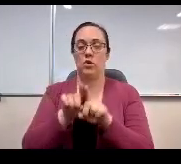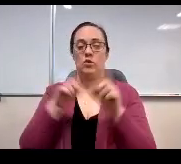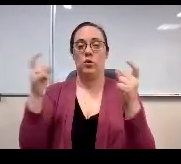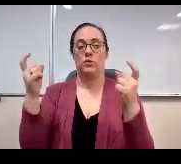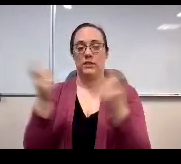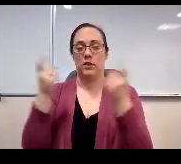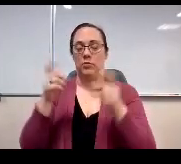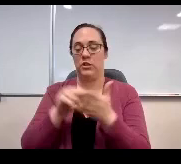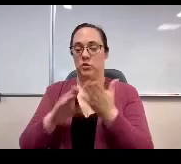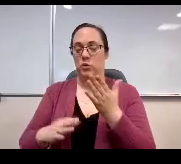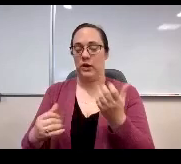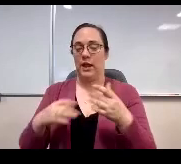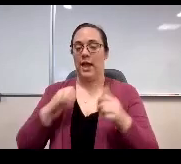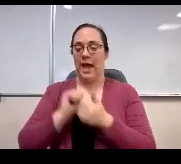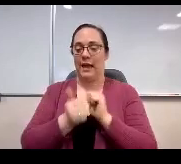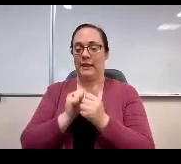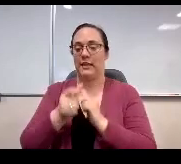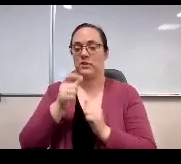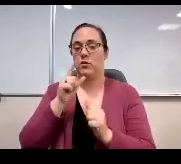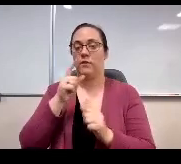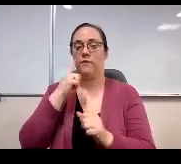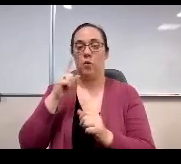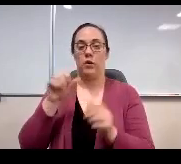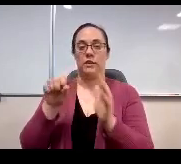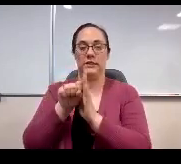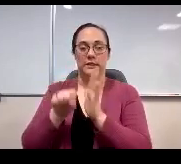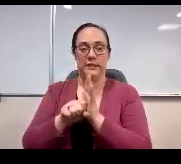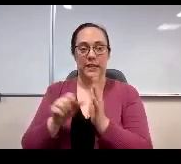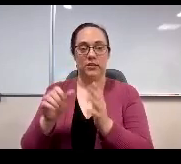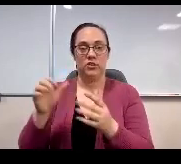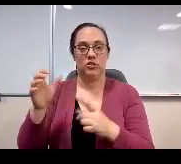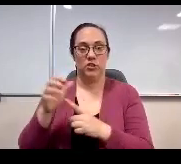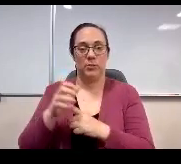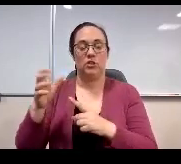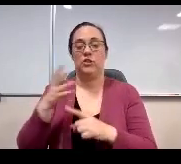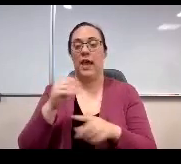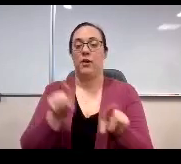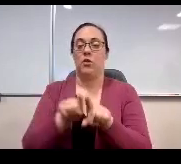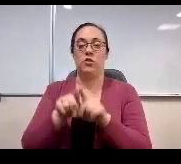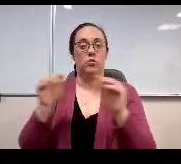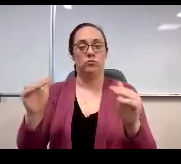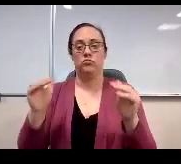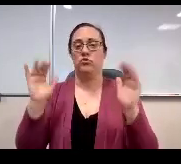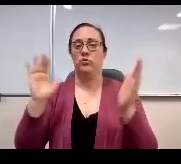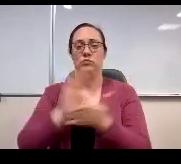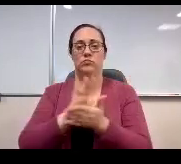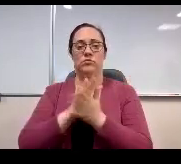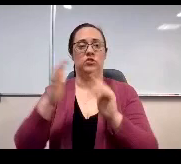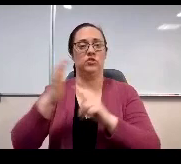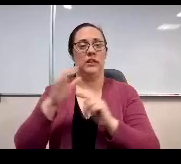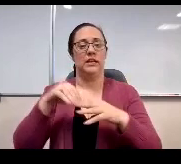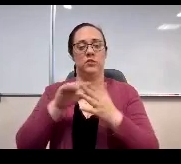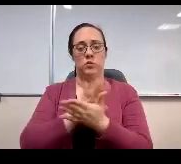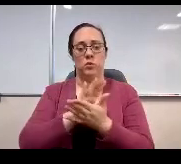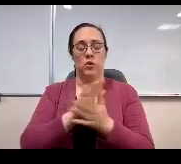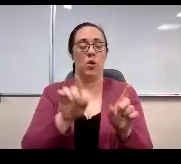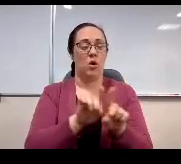who won state championships will also excelling in the classroom. We recognize the student who was persevered through an amputation to